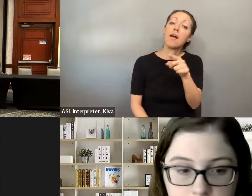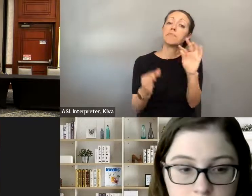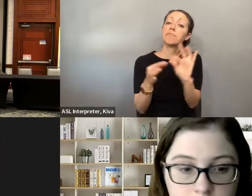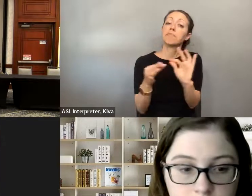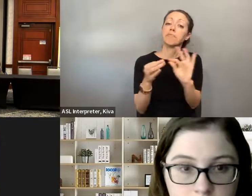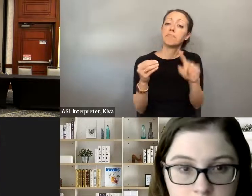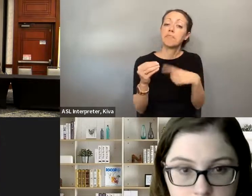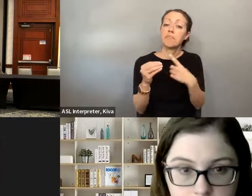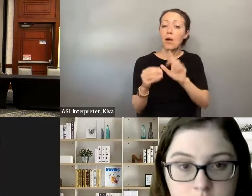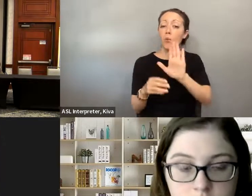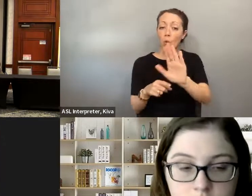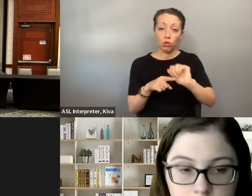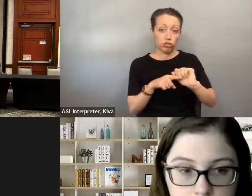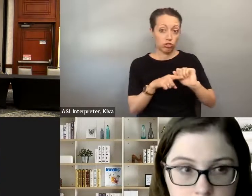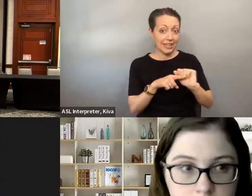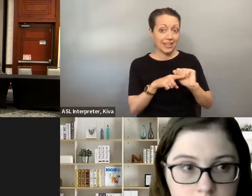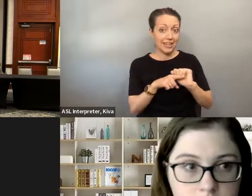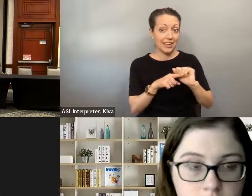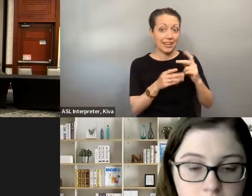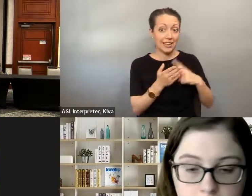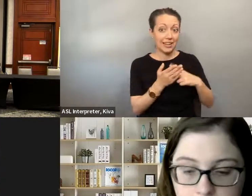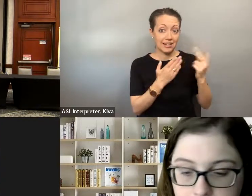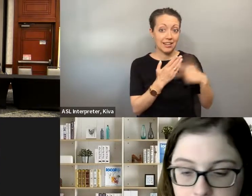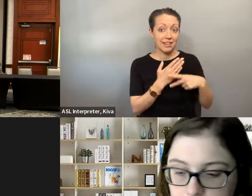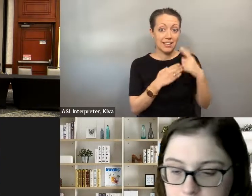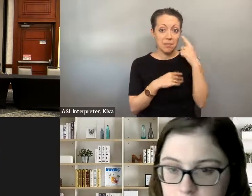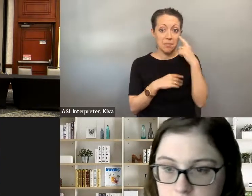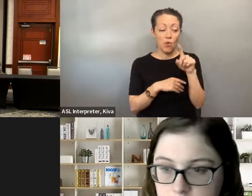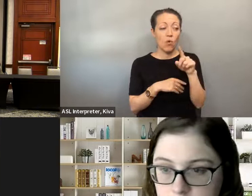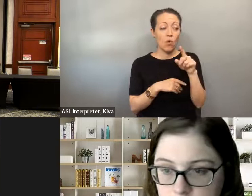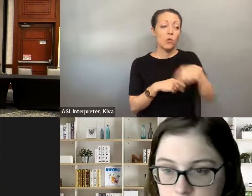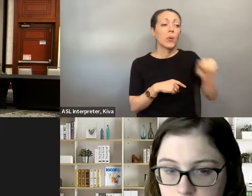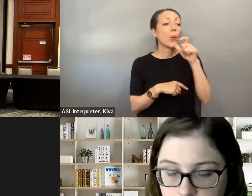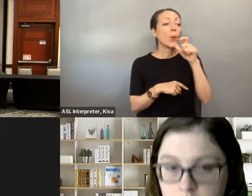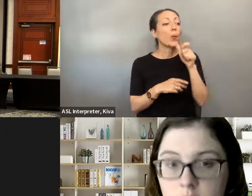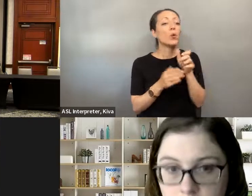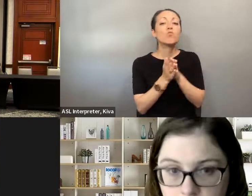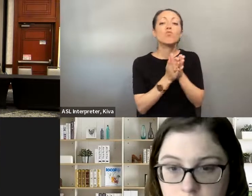Now, this question